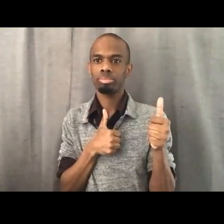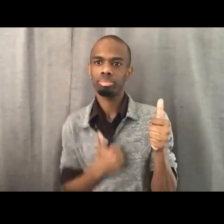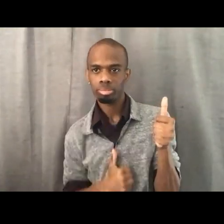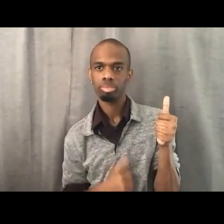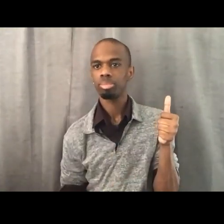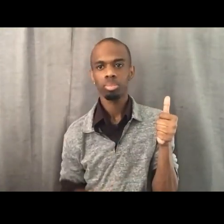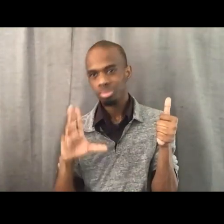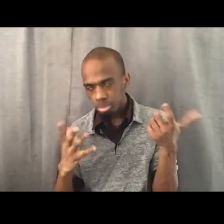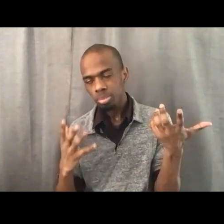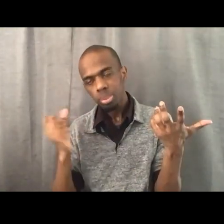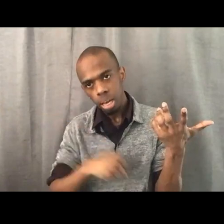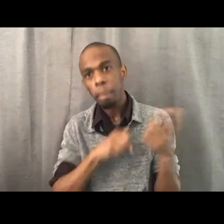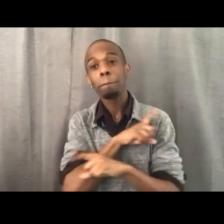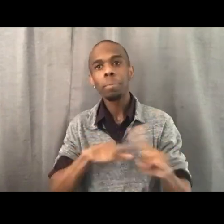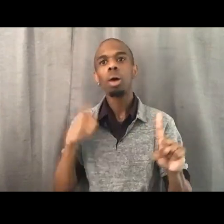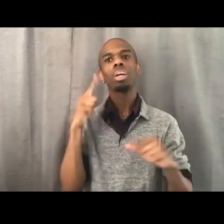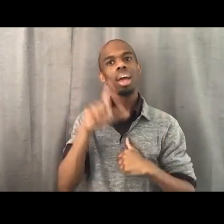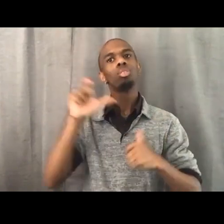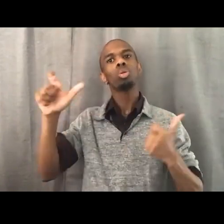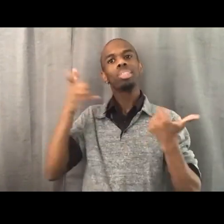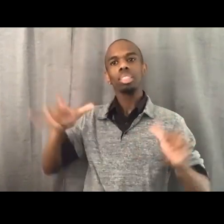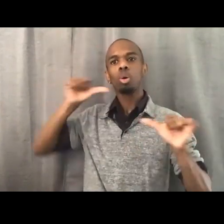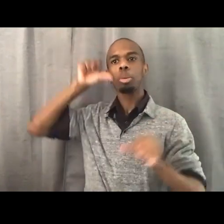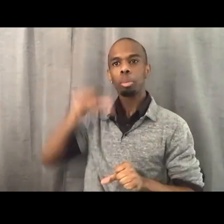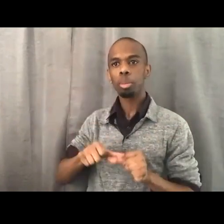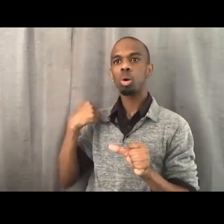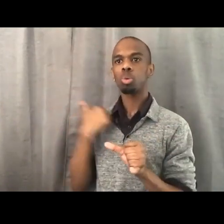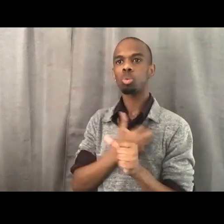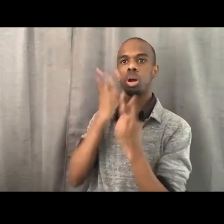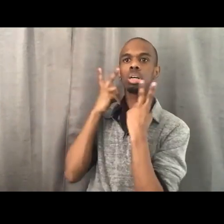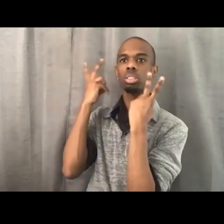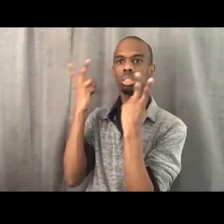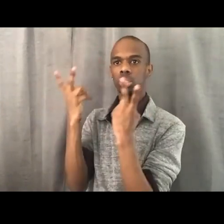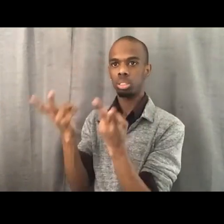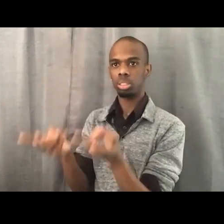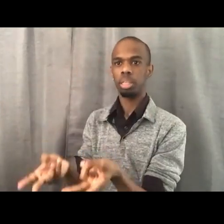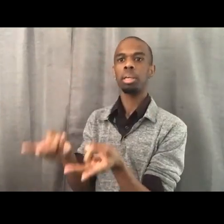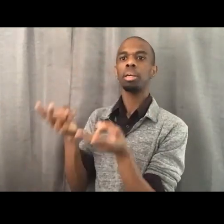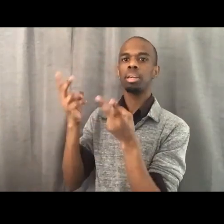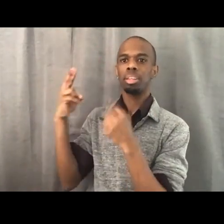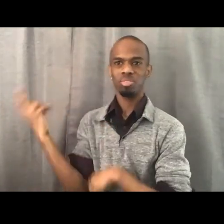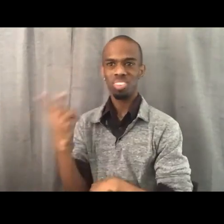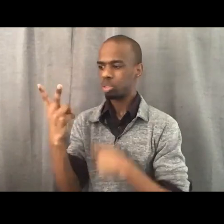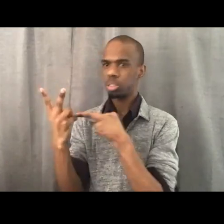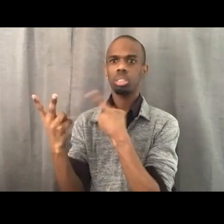And so Black Lives Matter and the coalition called People's Budget LA, is now saying, well, if you look